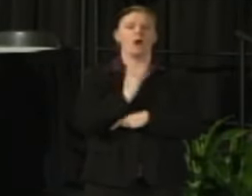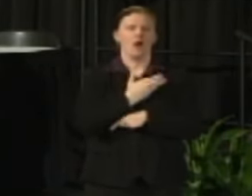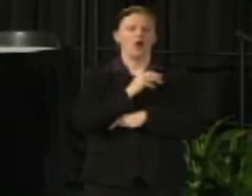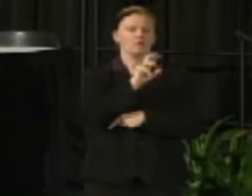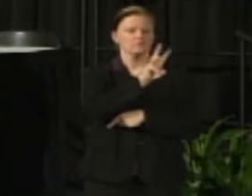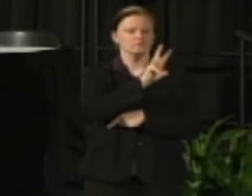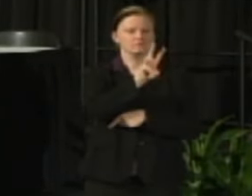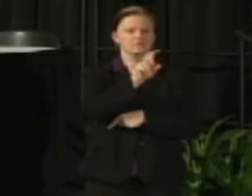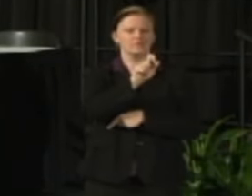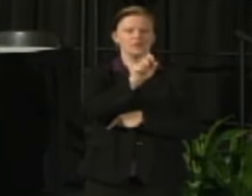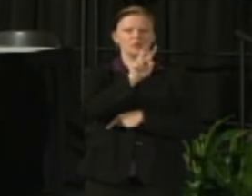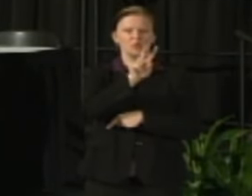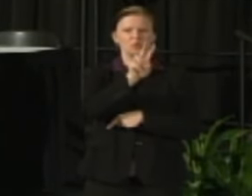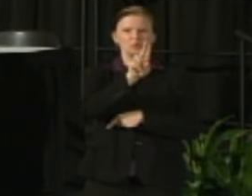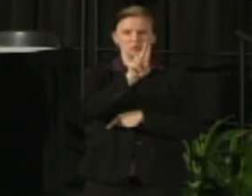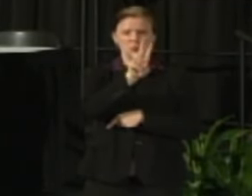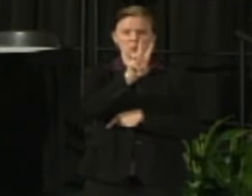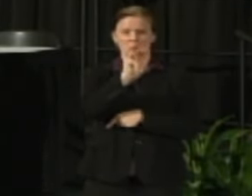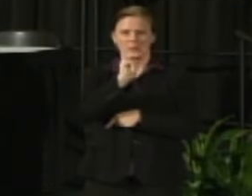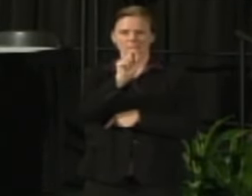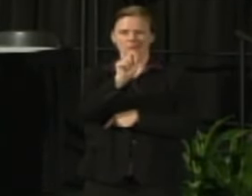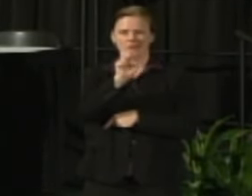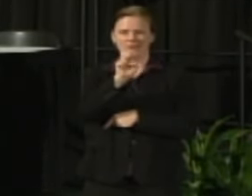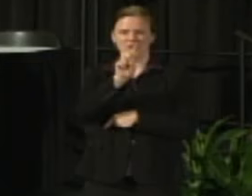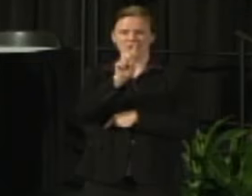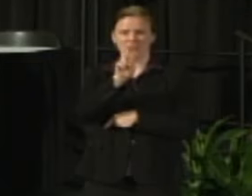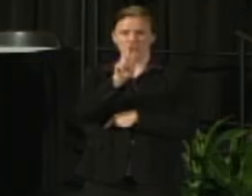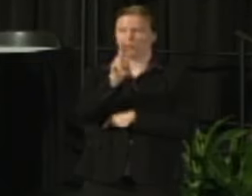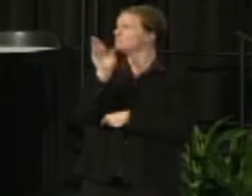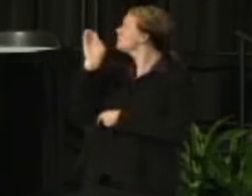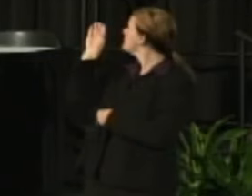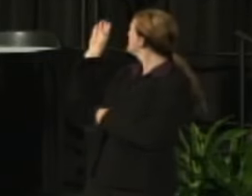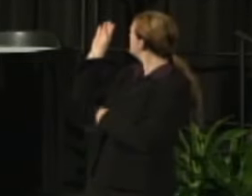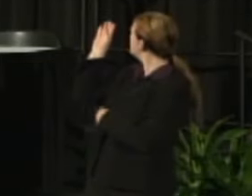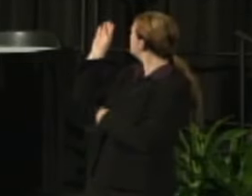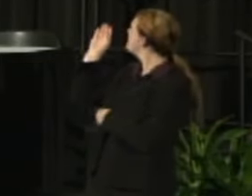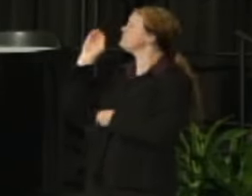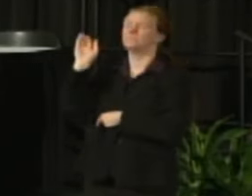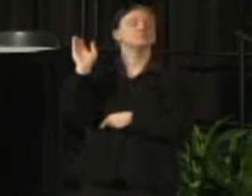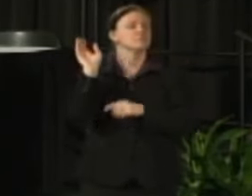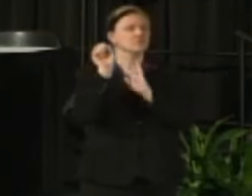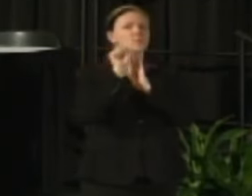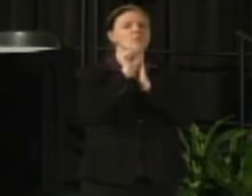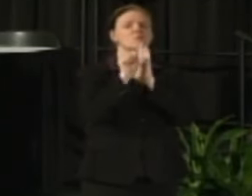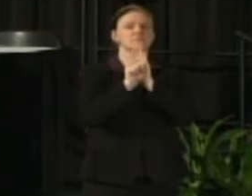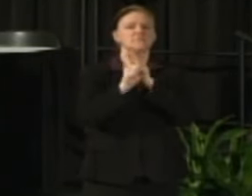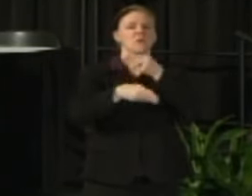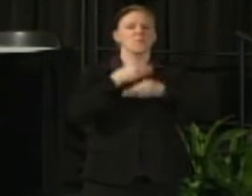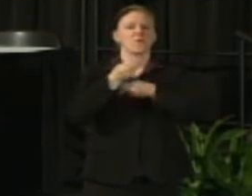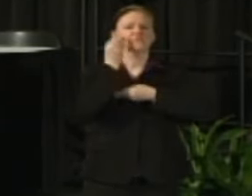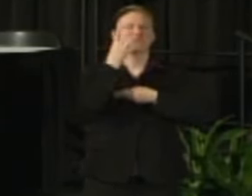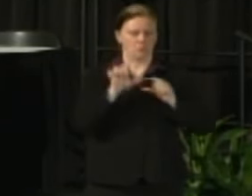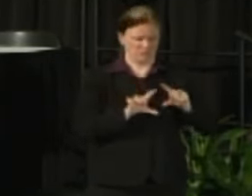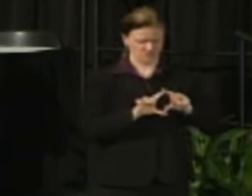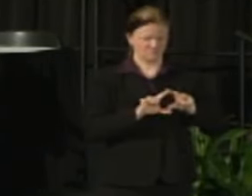We highlight it here on a screen capture of the home page. The State Budget Information section which is just